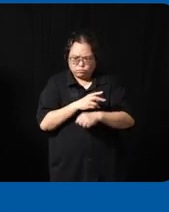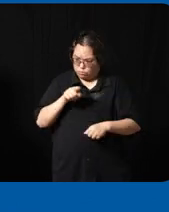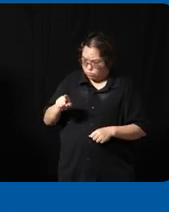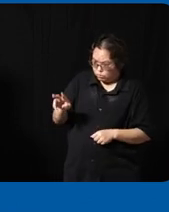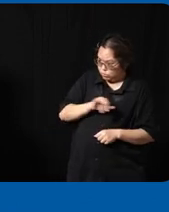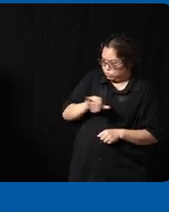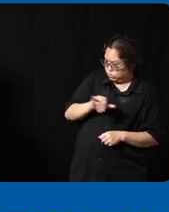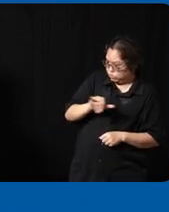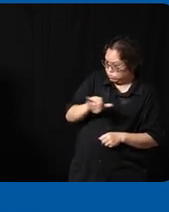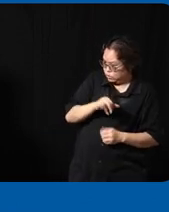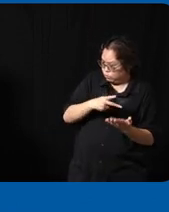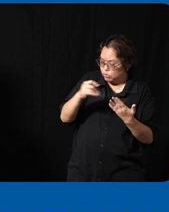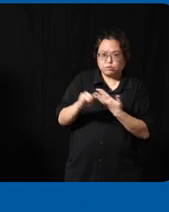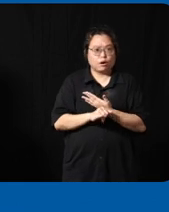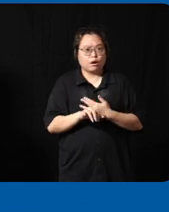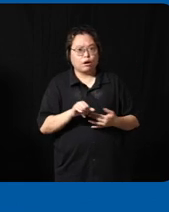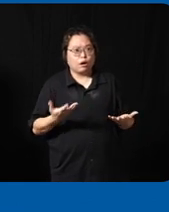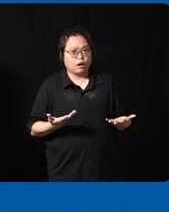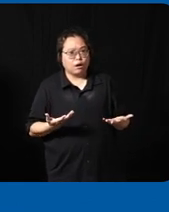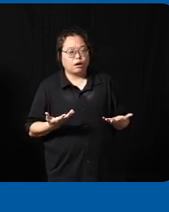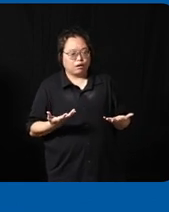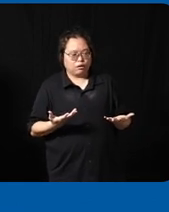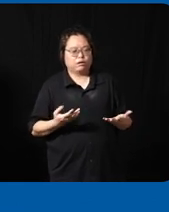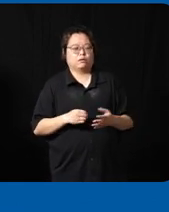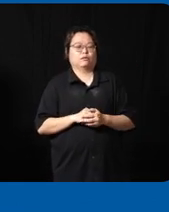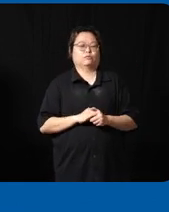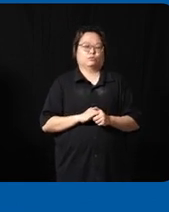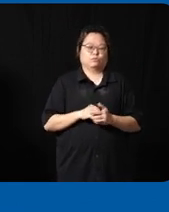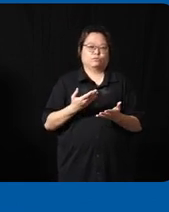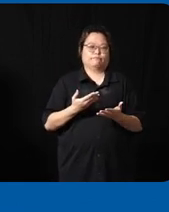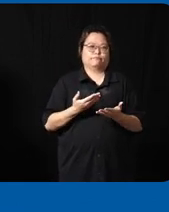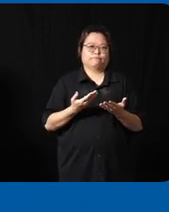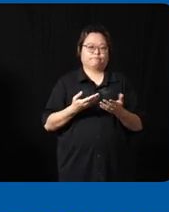working on the same type of problem statement so the outcome that we really want to achieve